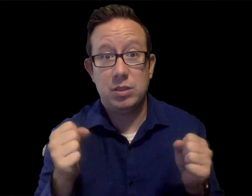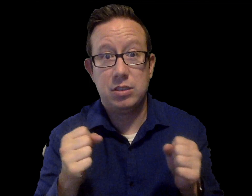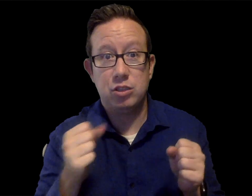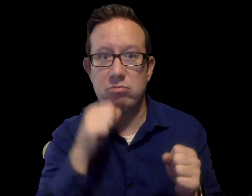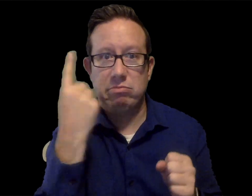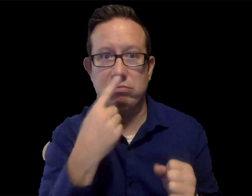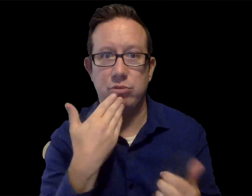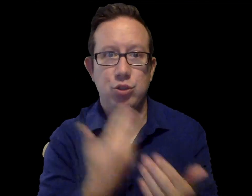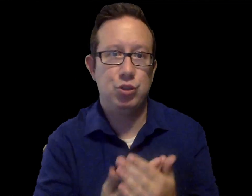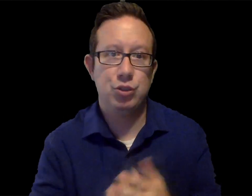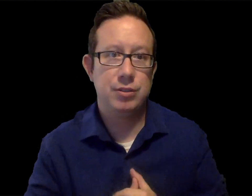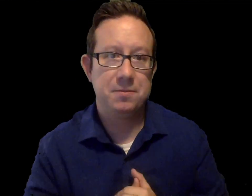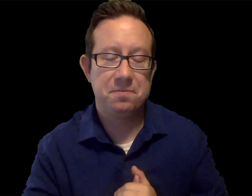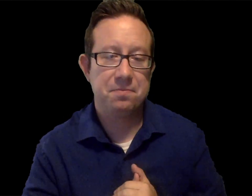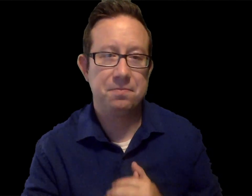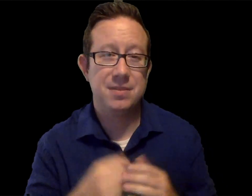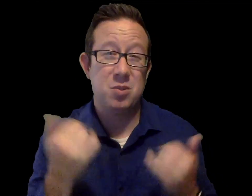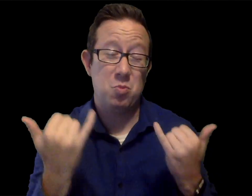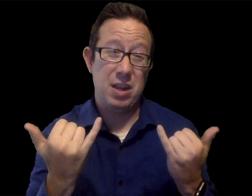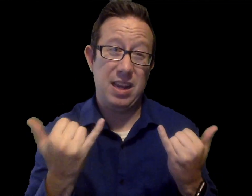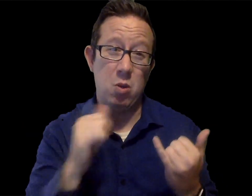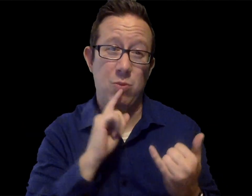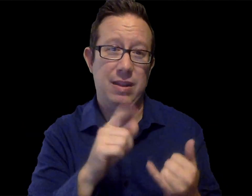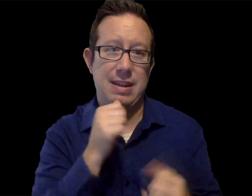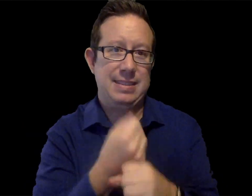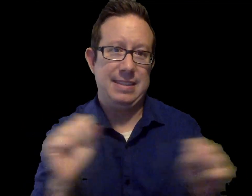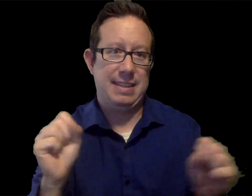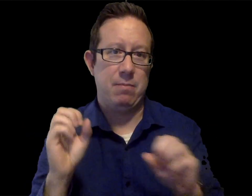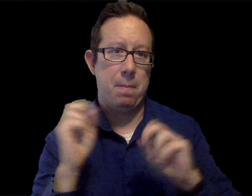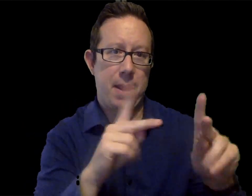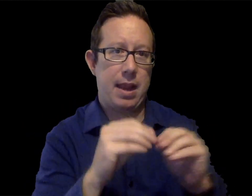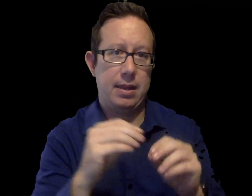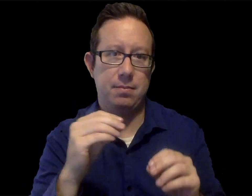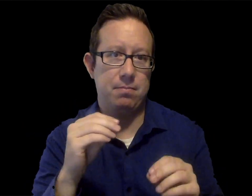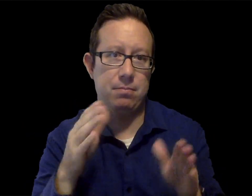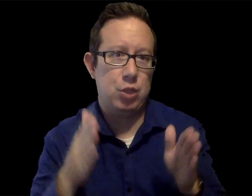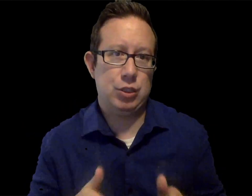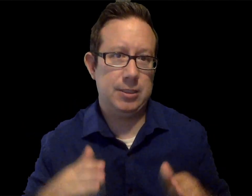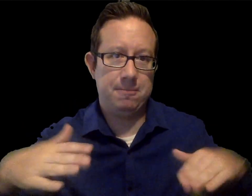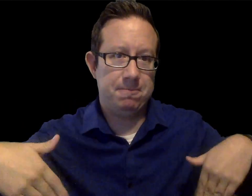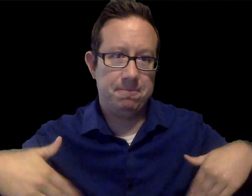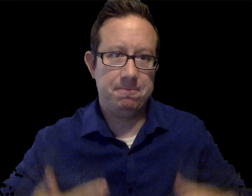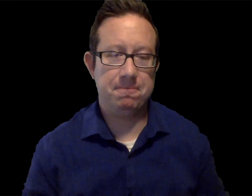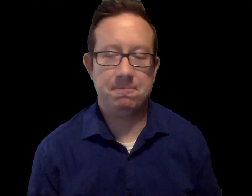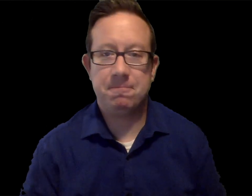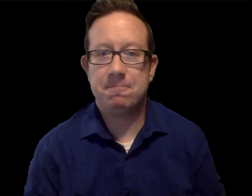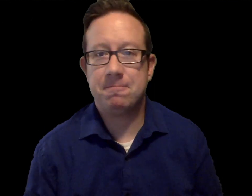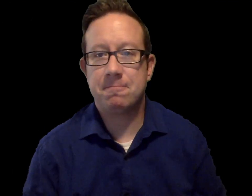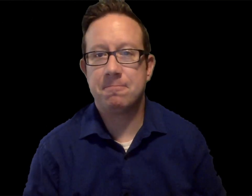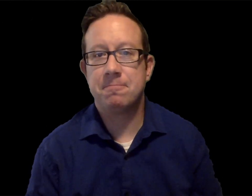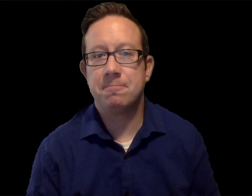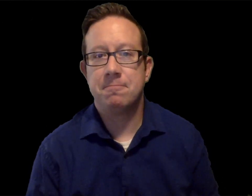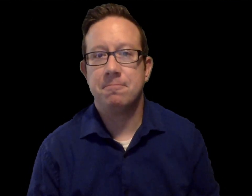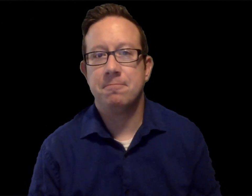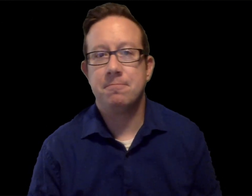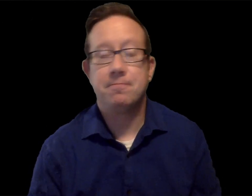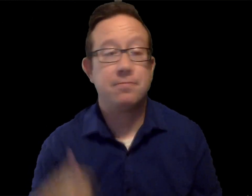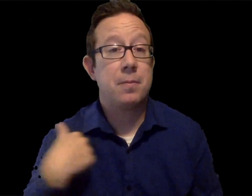And predictions for this coming winter do not look good. At this time, it is just not yet safe for us to be back in person.